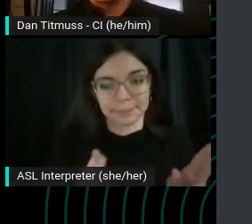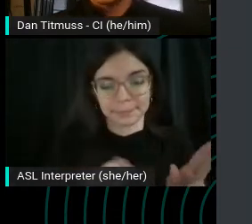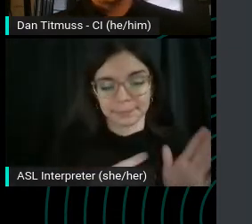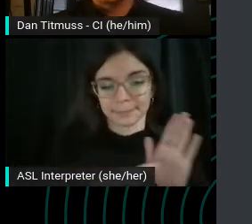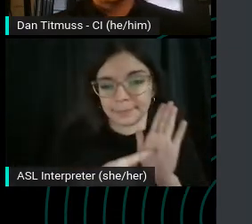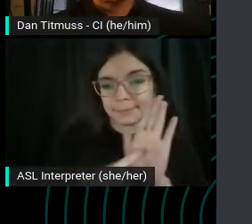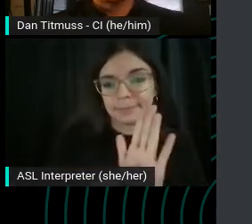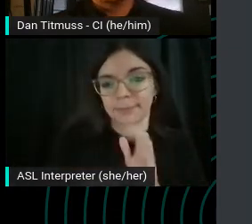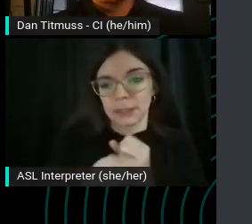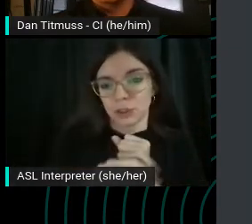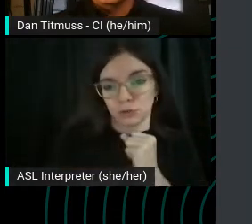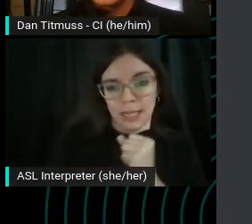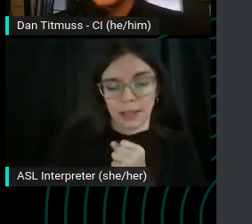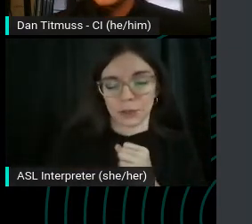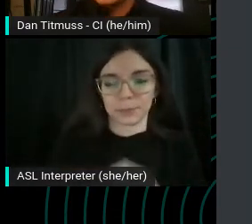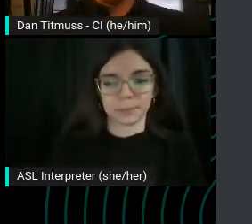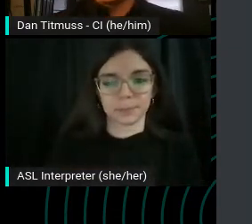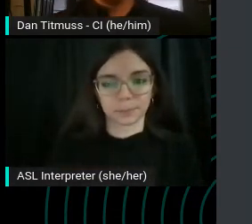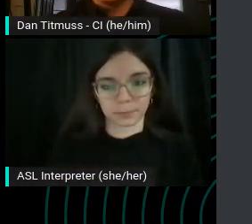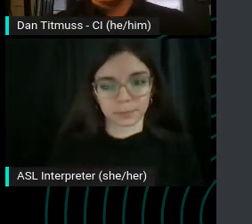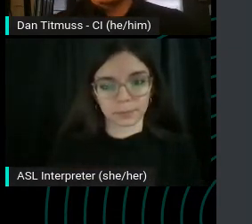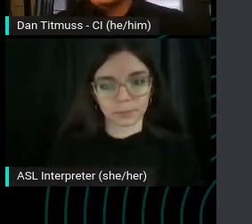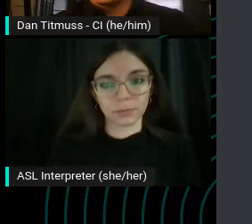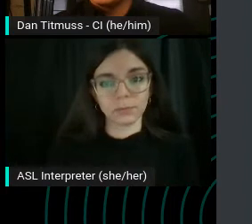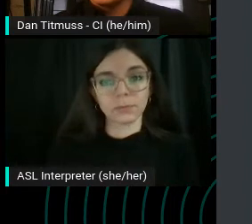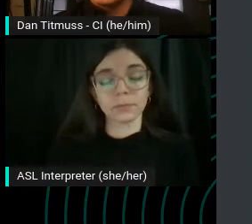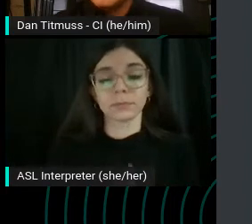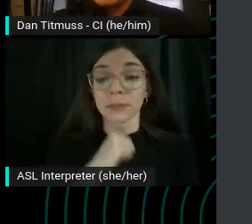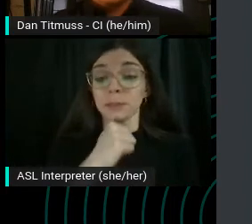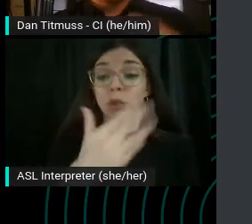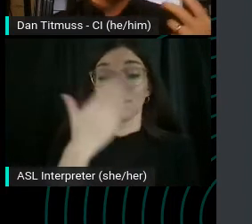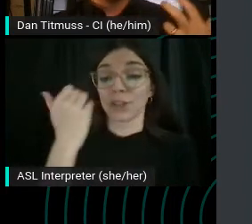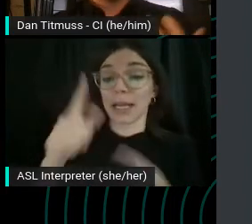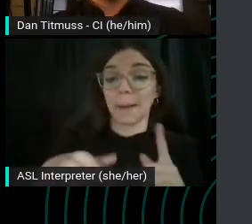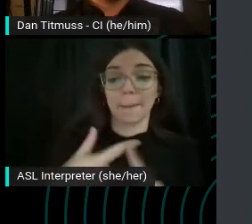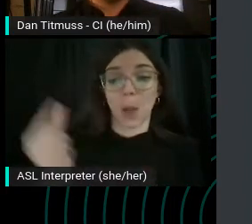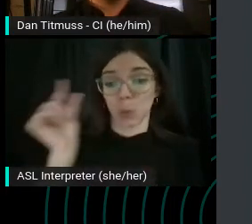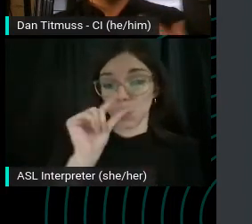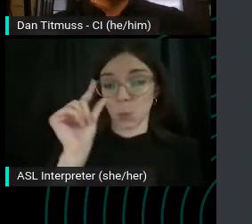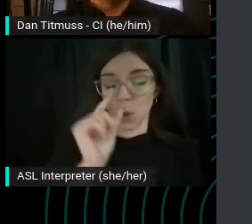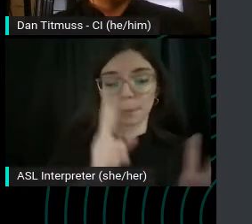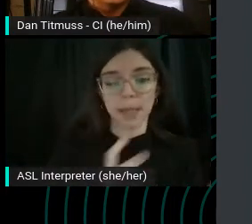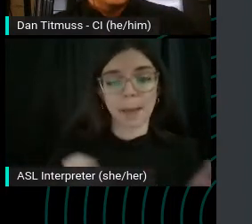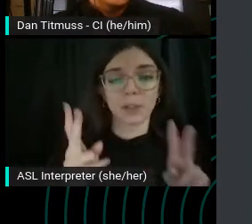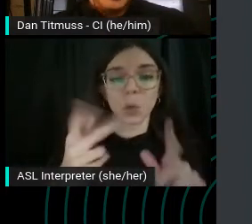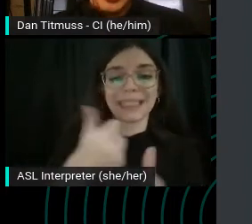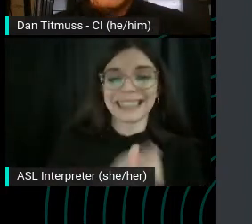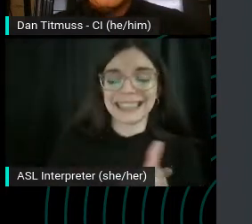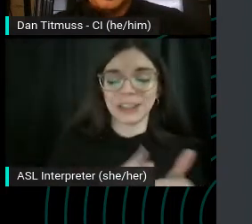and finally, don't forget about Google by uploading each your videos to separate page on your site.